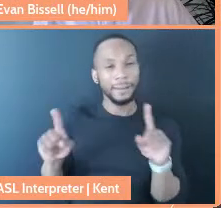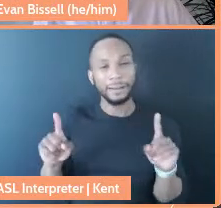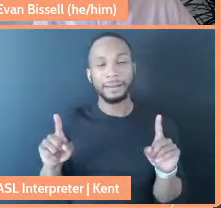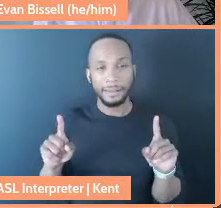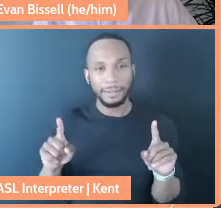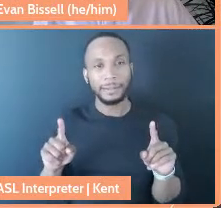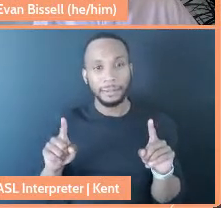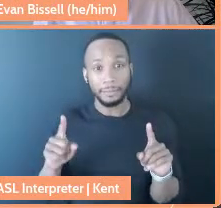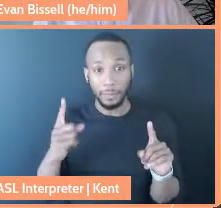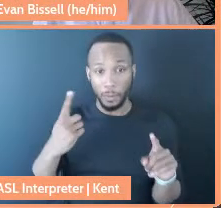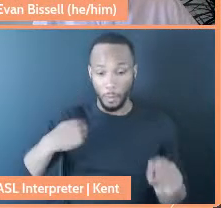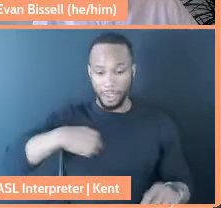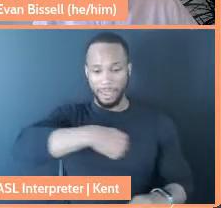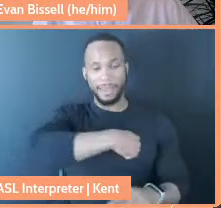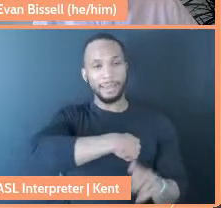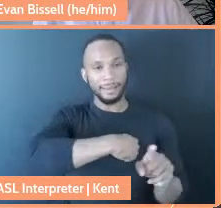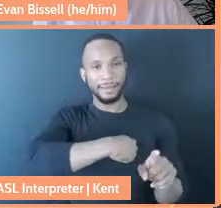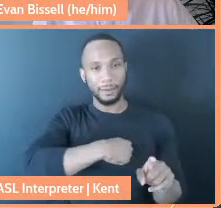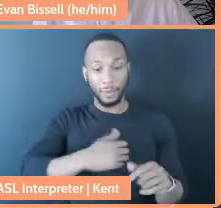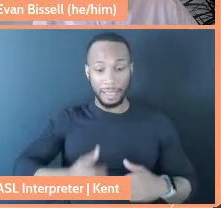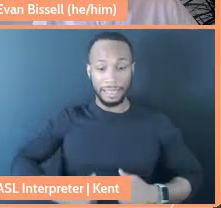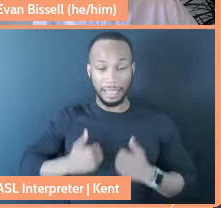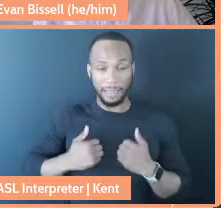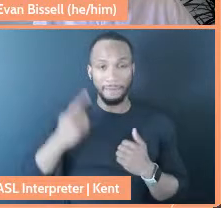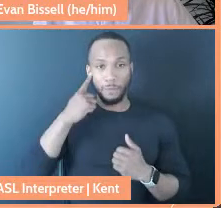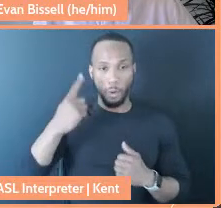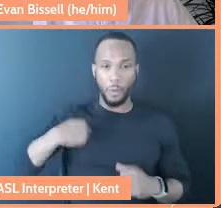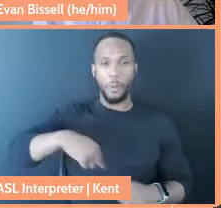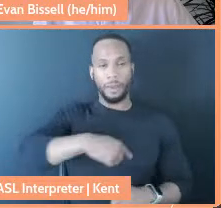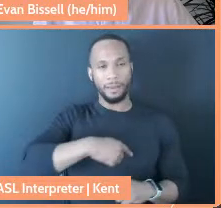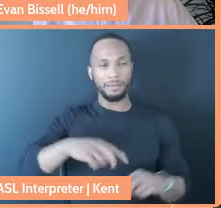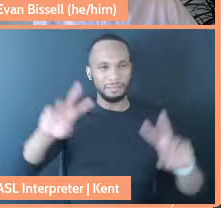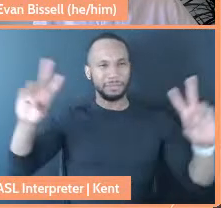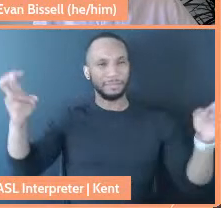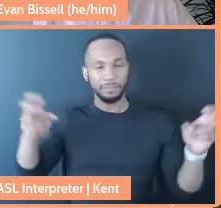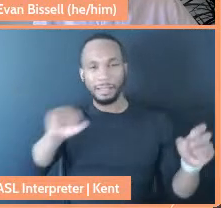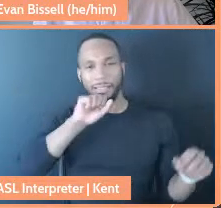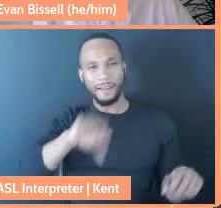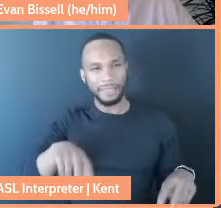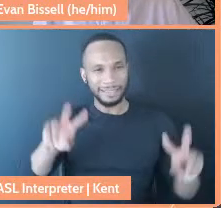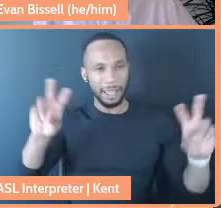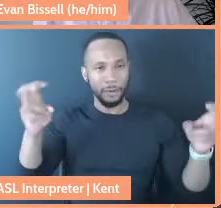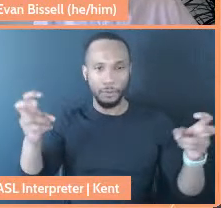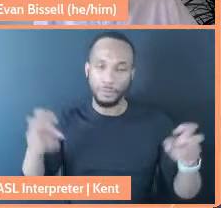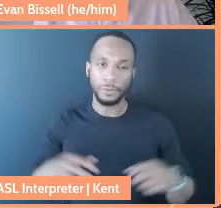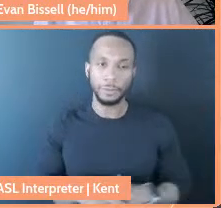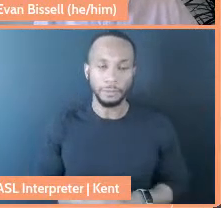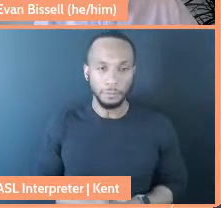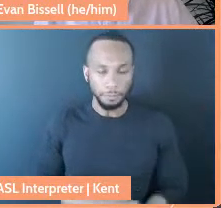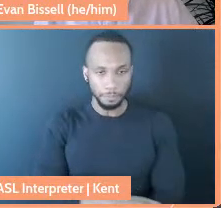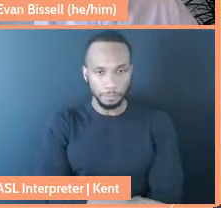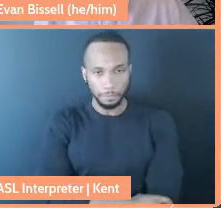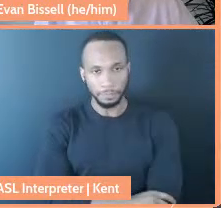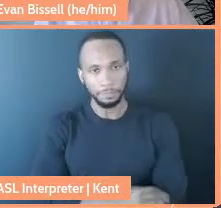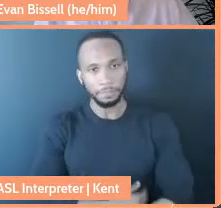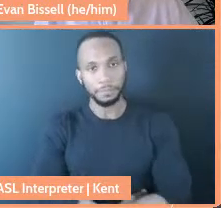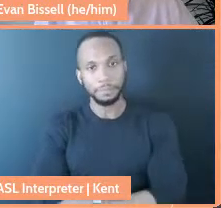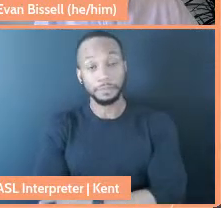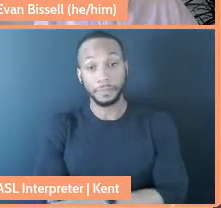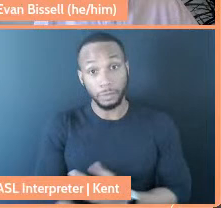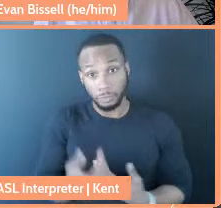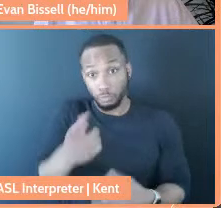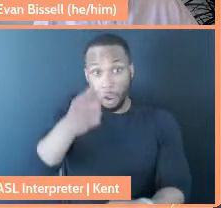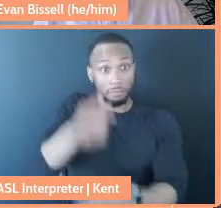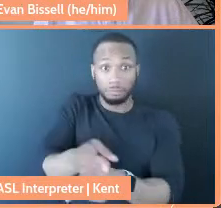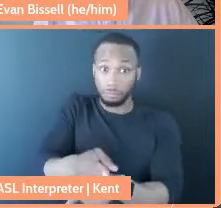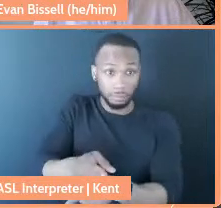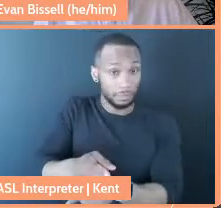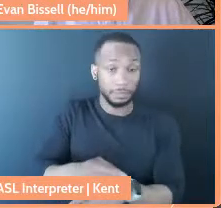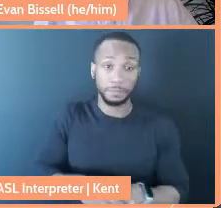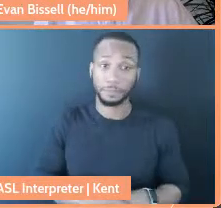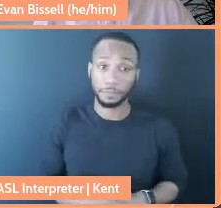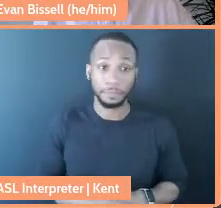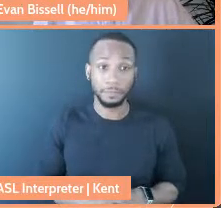I love that title. And it's right. It's the way to right to world,